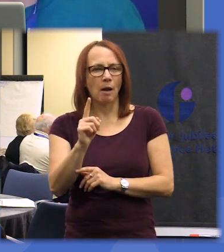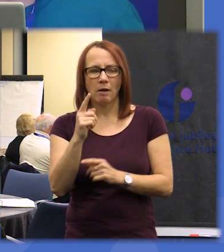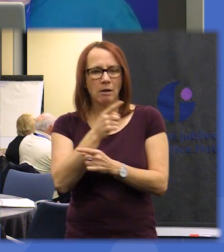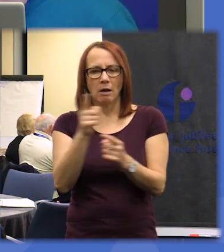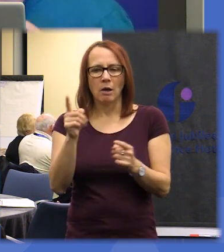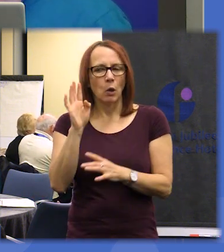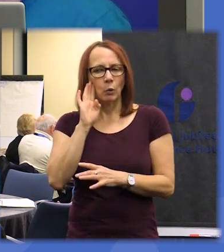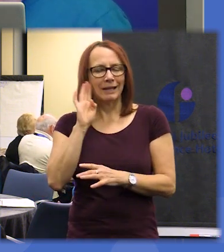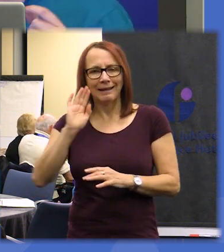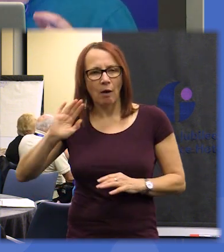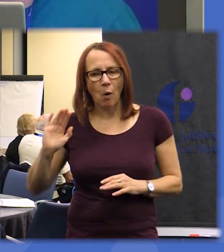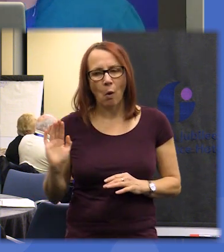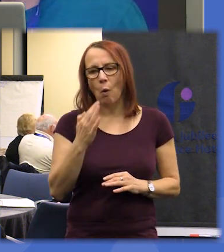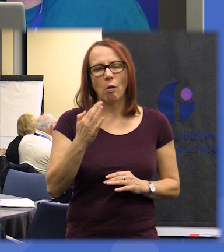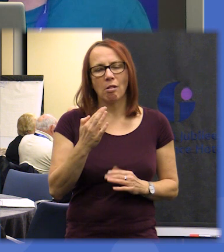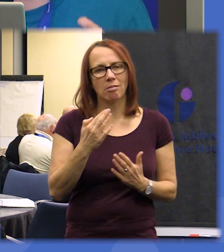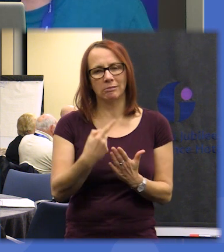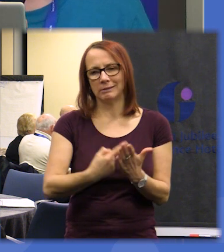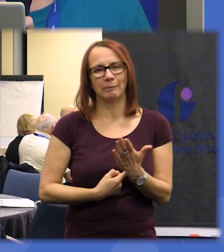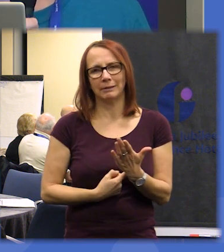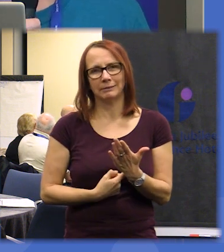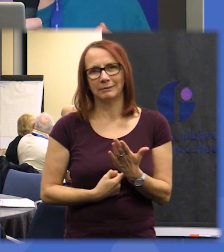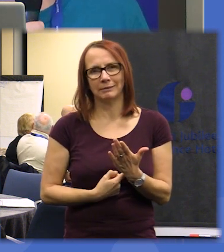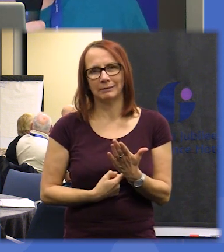all of the statements together so that's how we're going to start